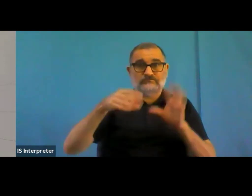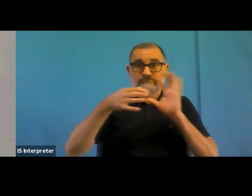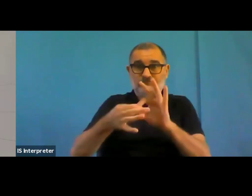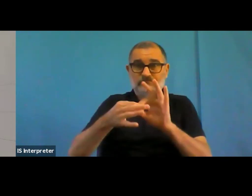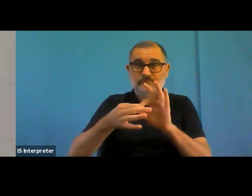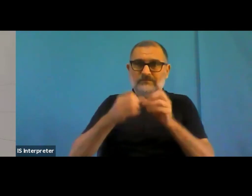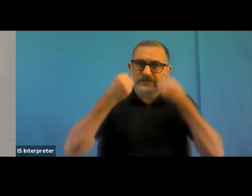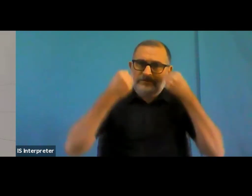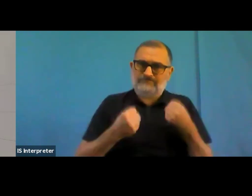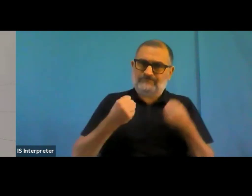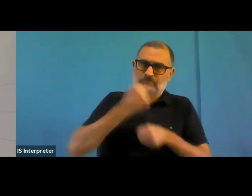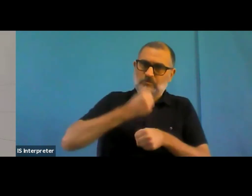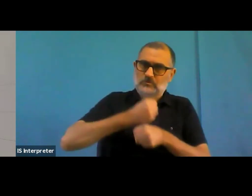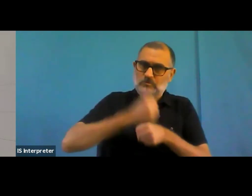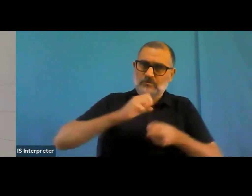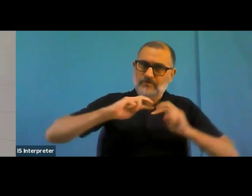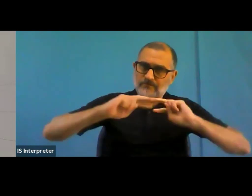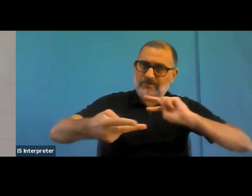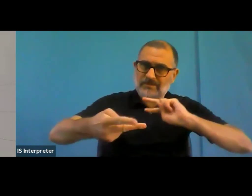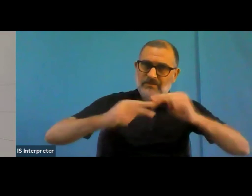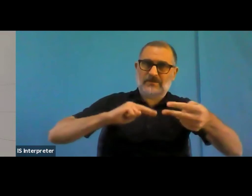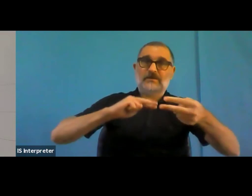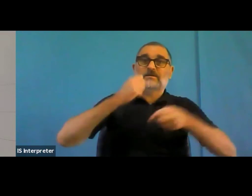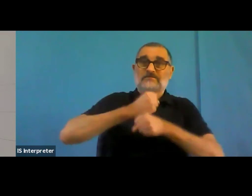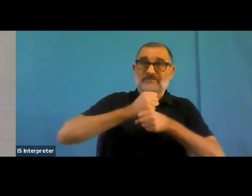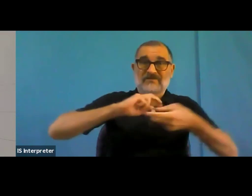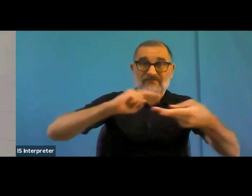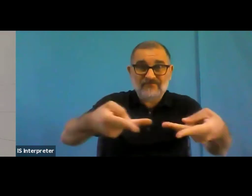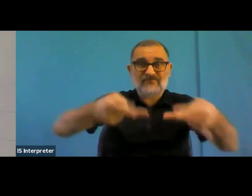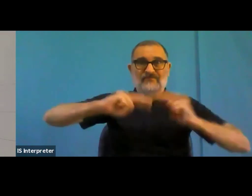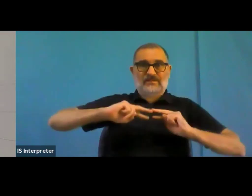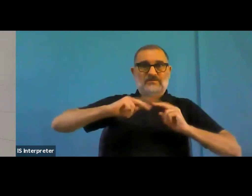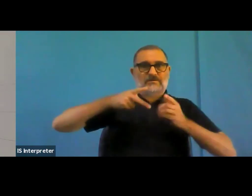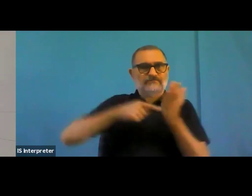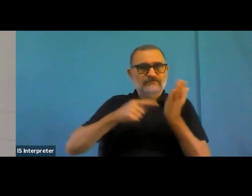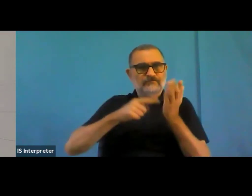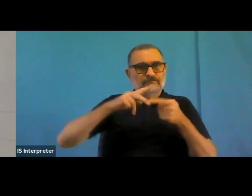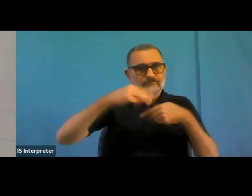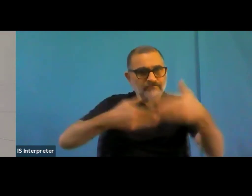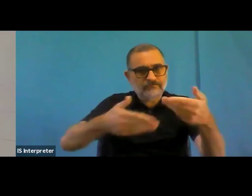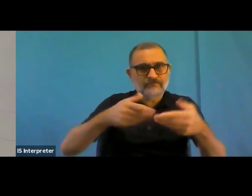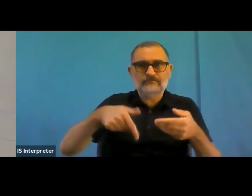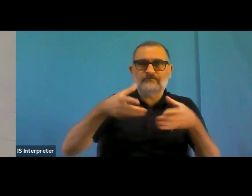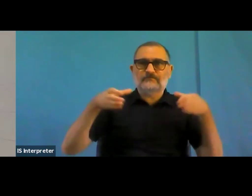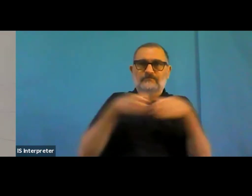So that was a little bit discouraging to hear. But of course, it's a main obstacle, how do we make sure that the monitoring agencies